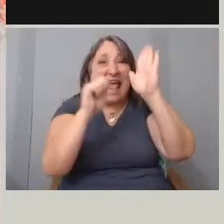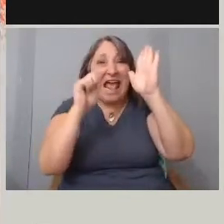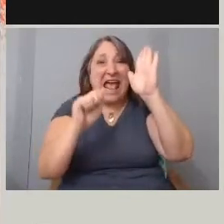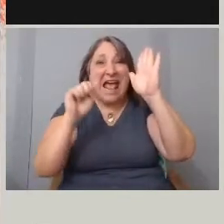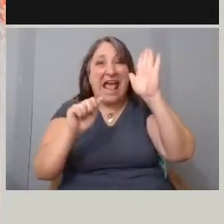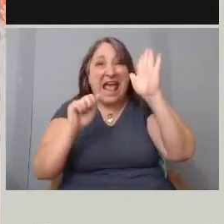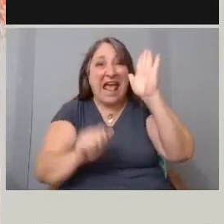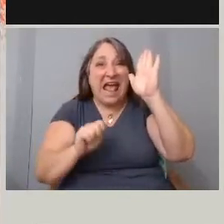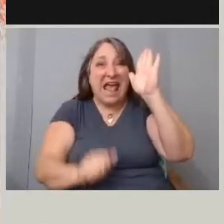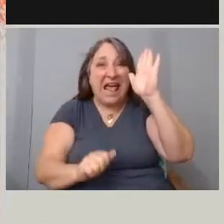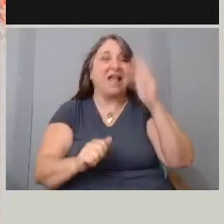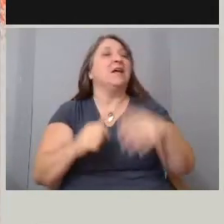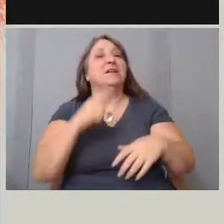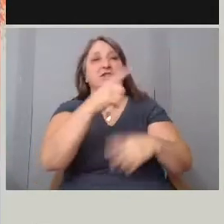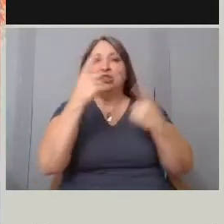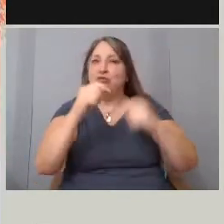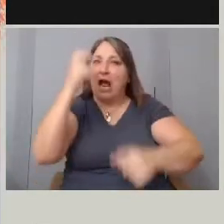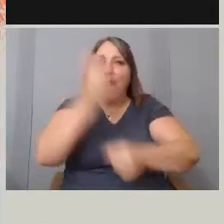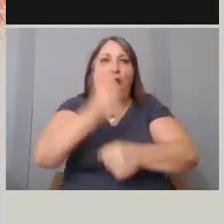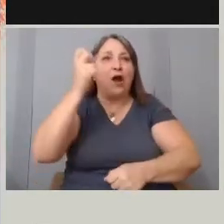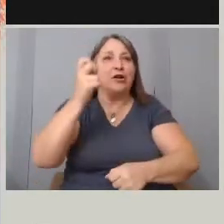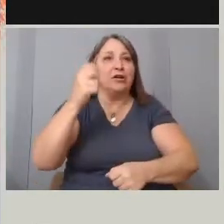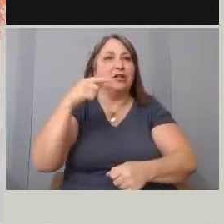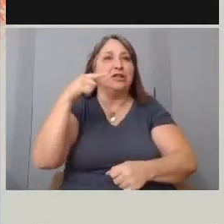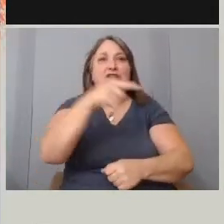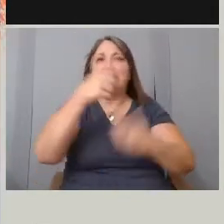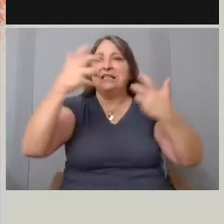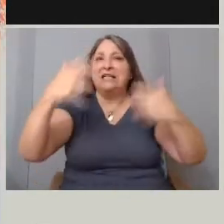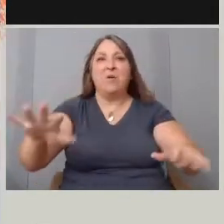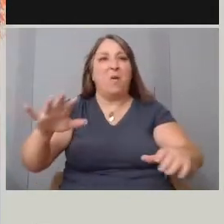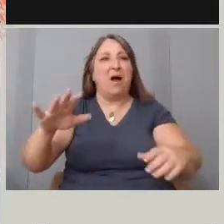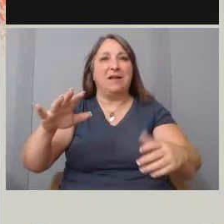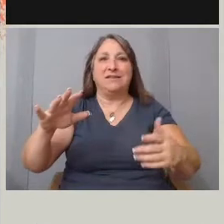She just tried a little bit harder. She just didn't want to end up a statistic.